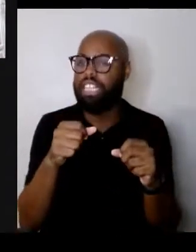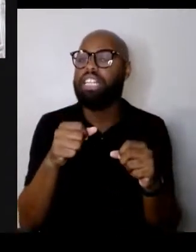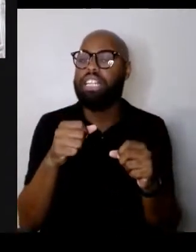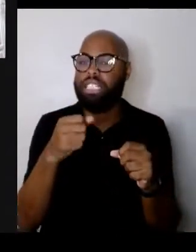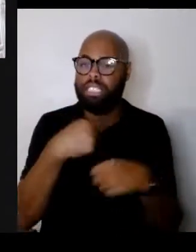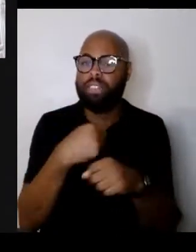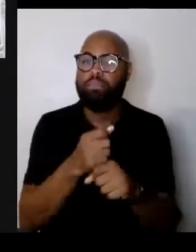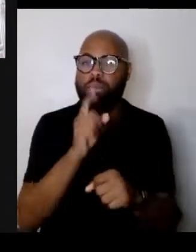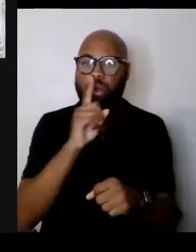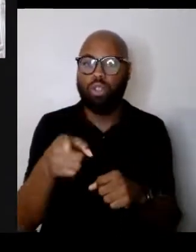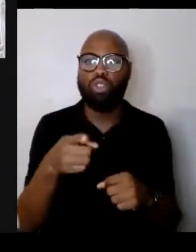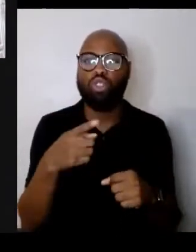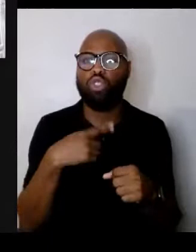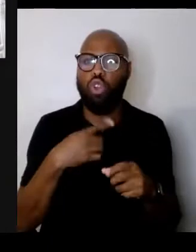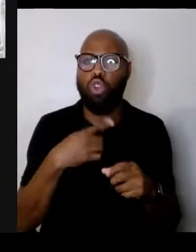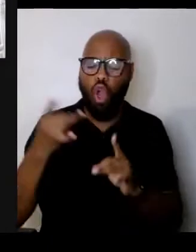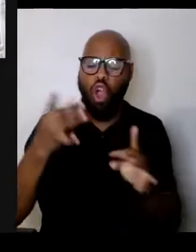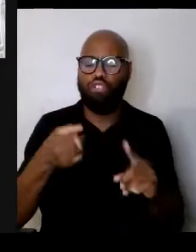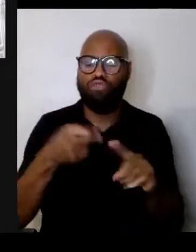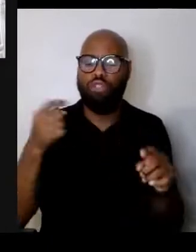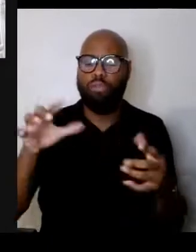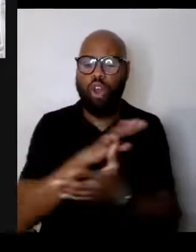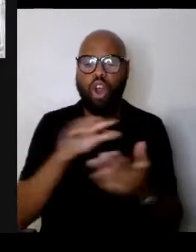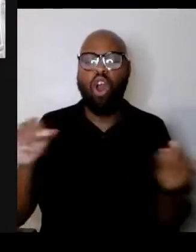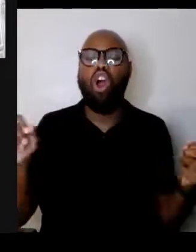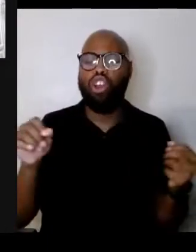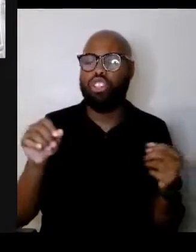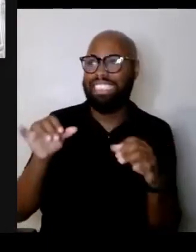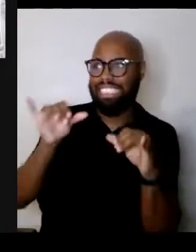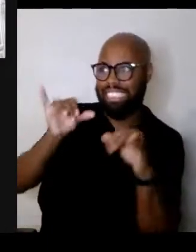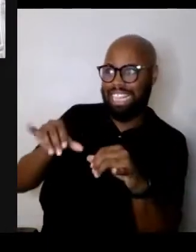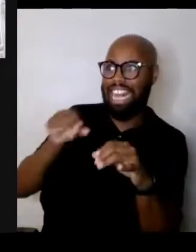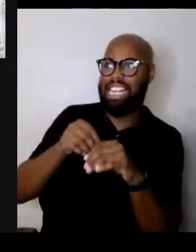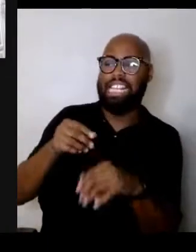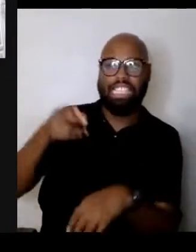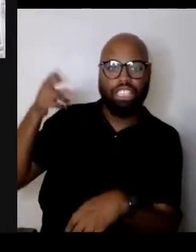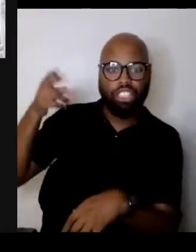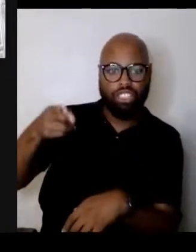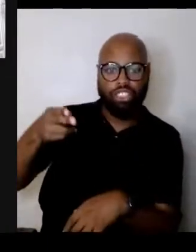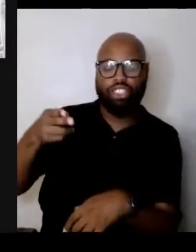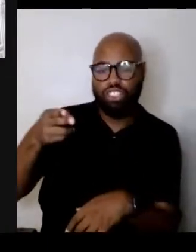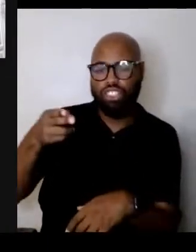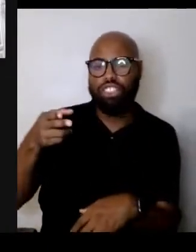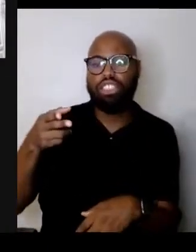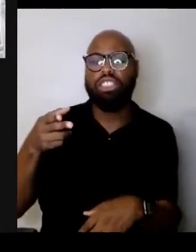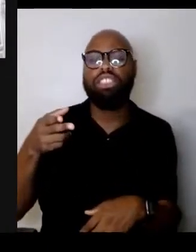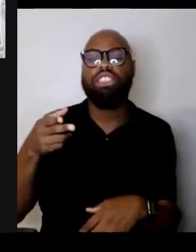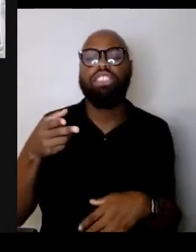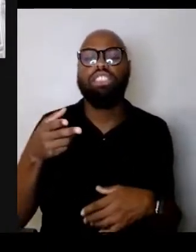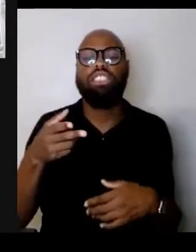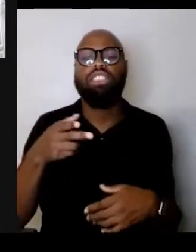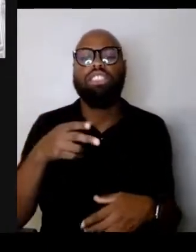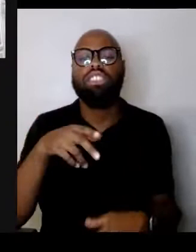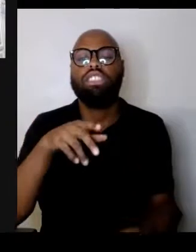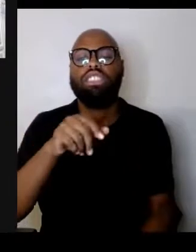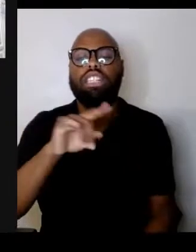remain relegated to history? Aliza, would you start? Can you come back to me?